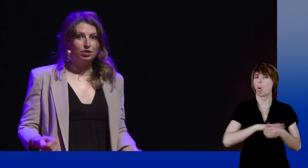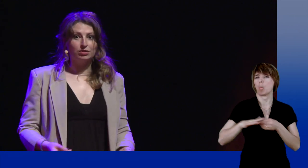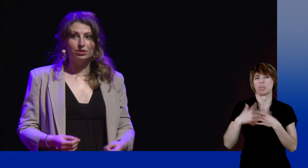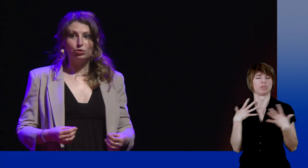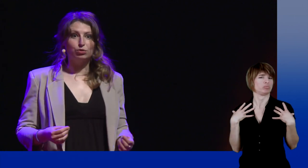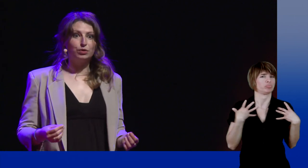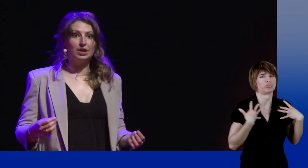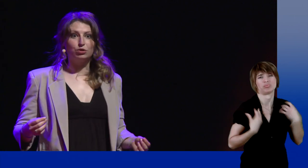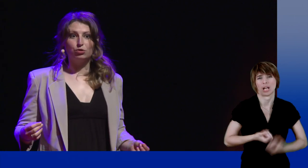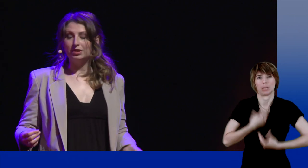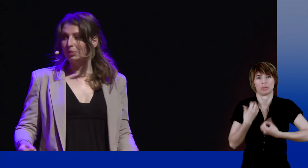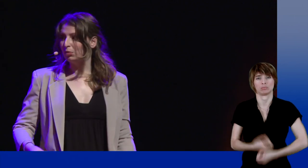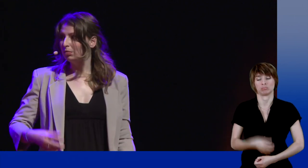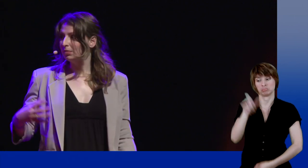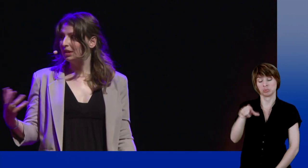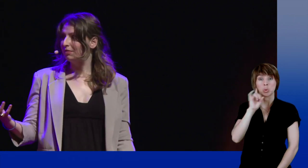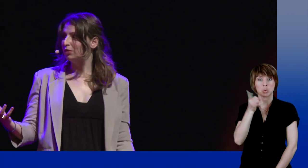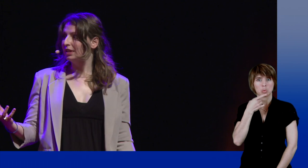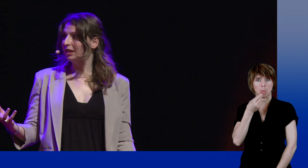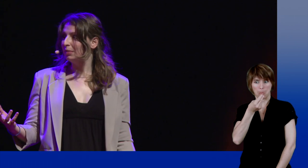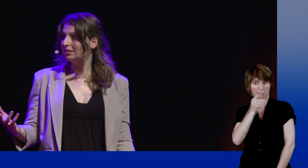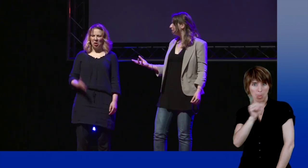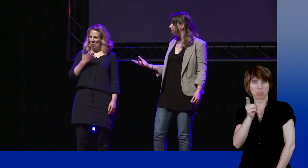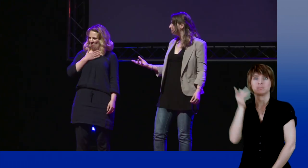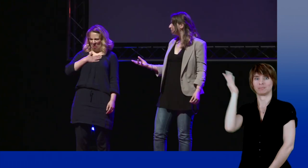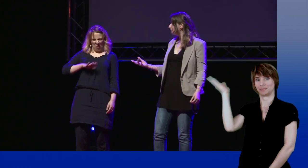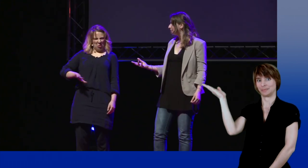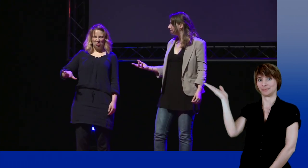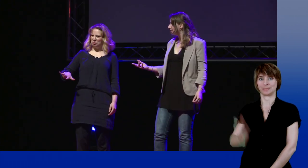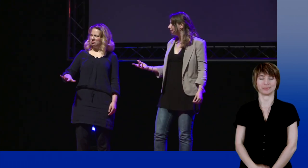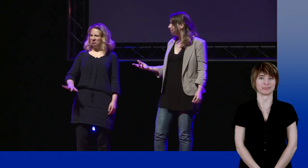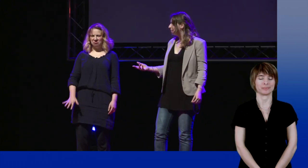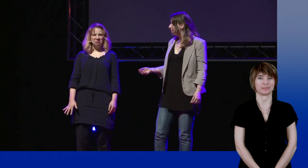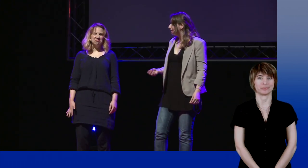If a deaf person doesn't like a taste, they also grimace.